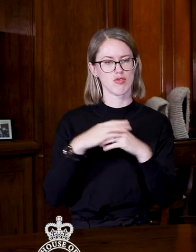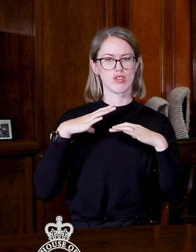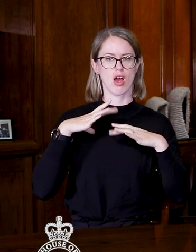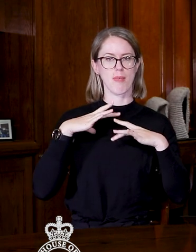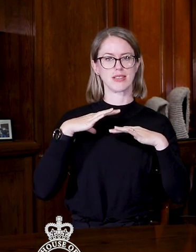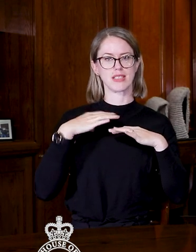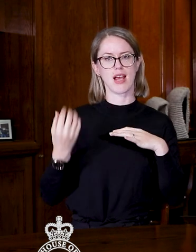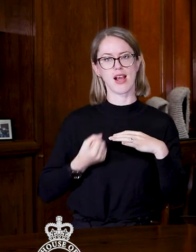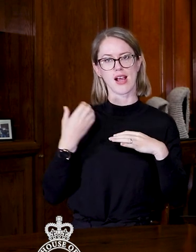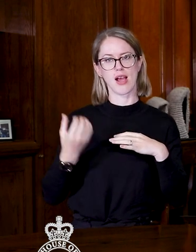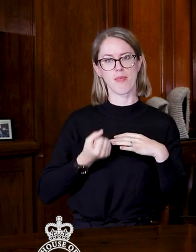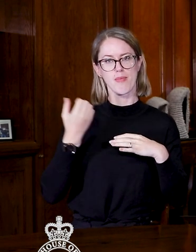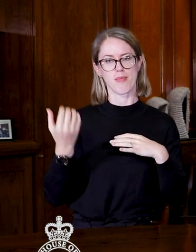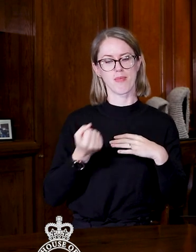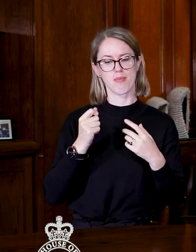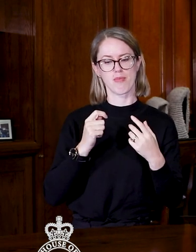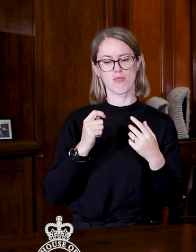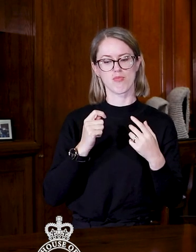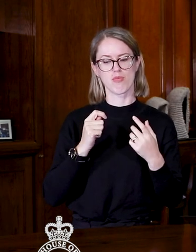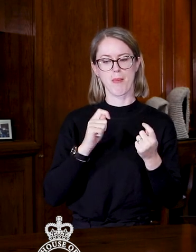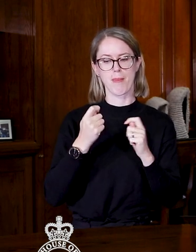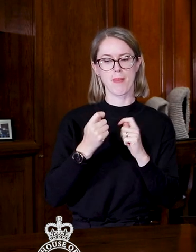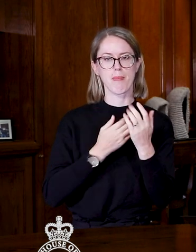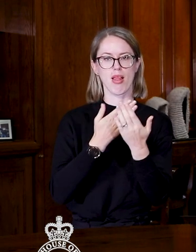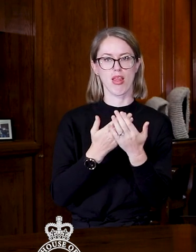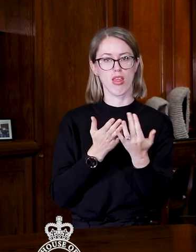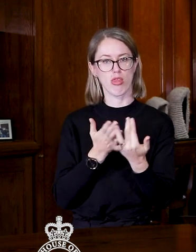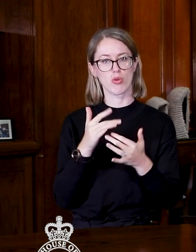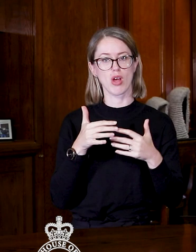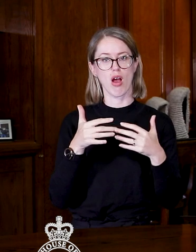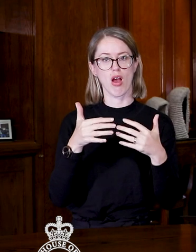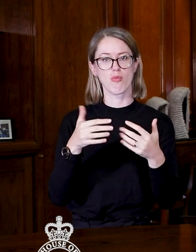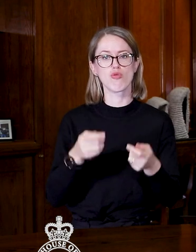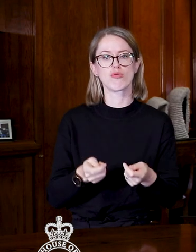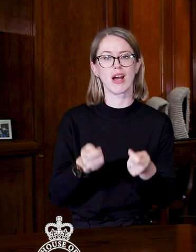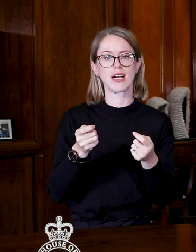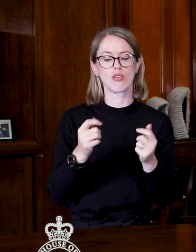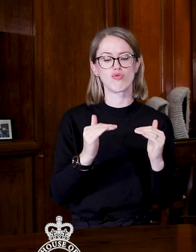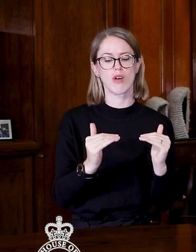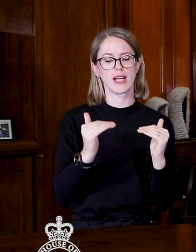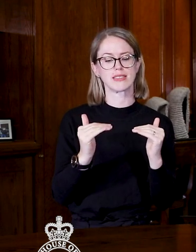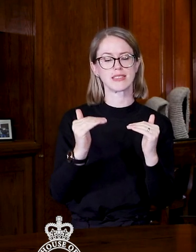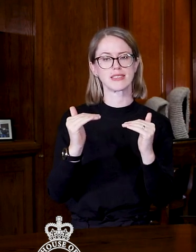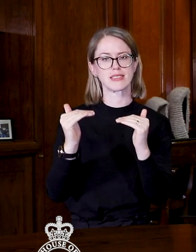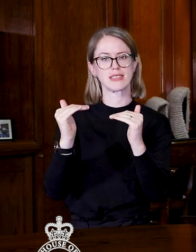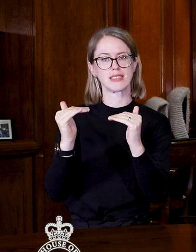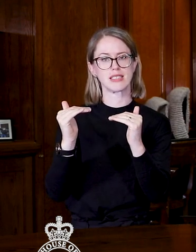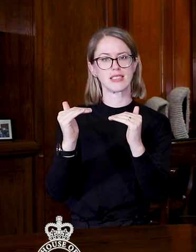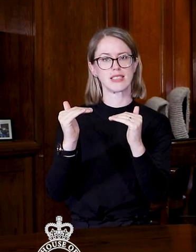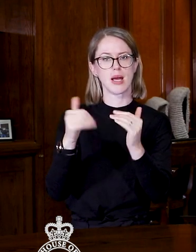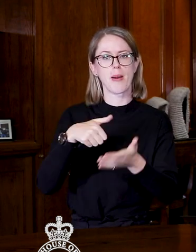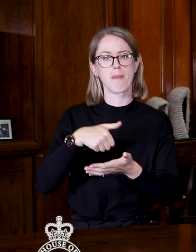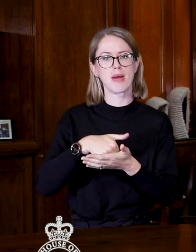Income (Fair Residency) Amendment Bill which over a period of time raises the minimum residency